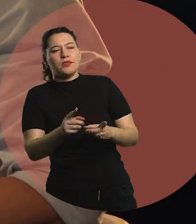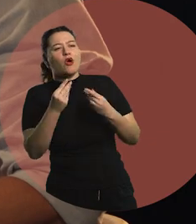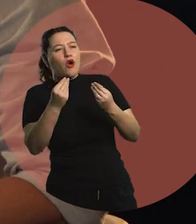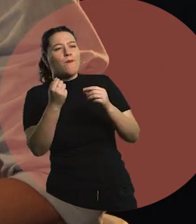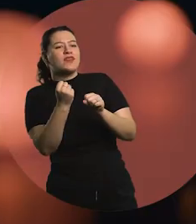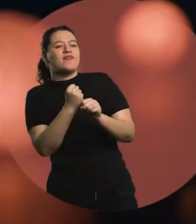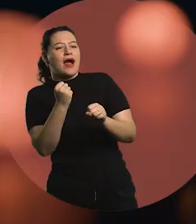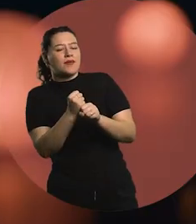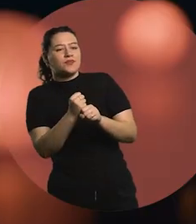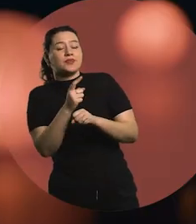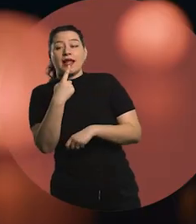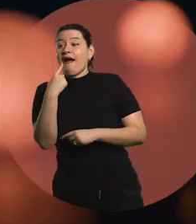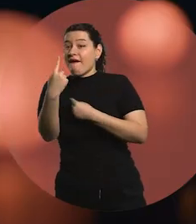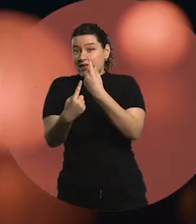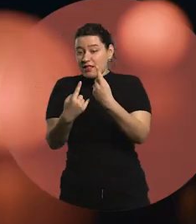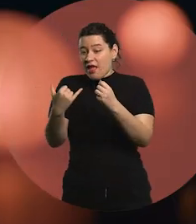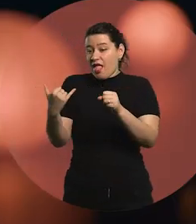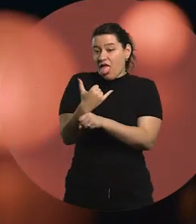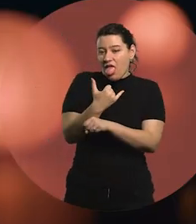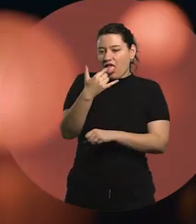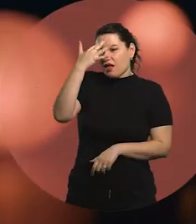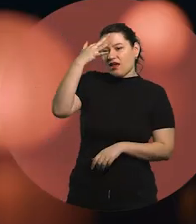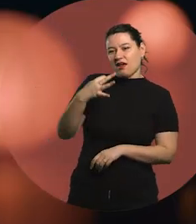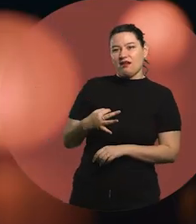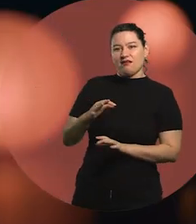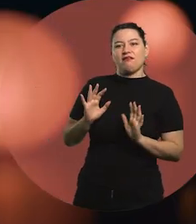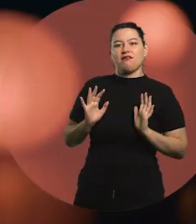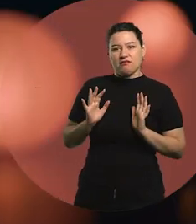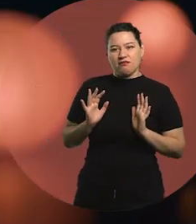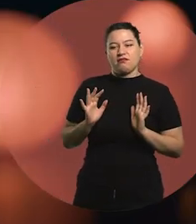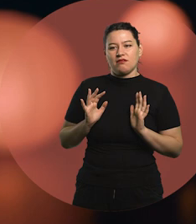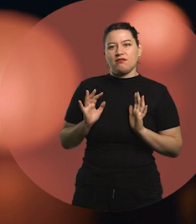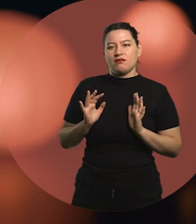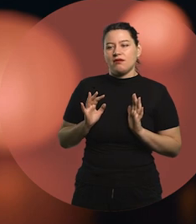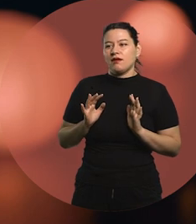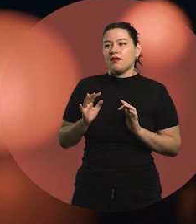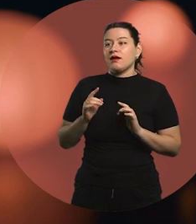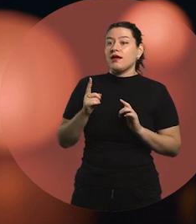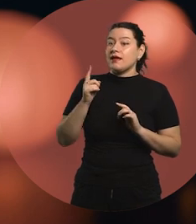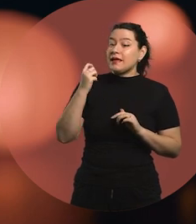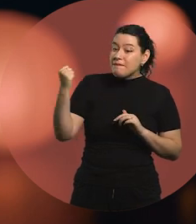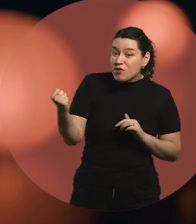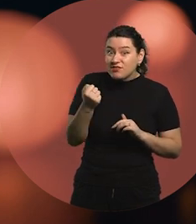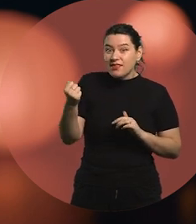Sometimes the mistake is to assume. It's about asking.